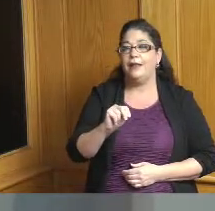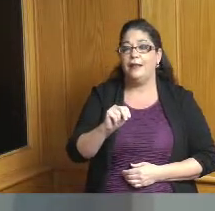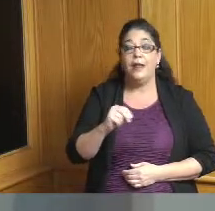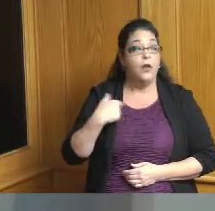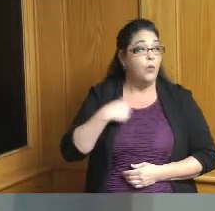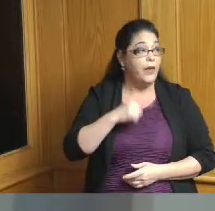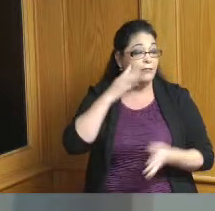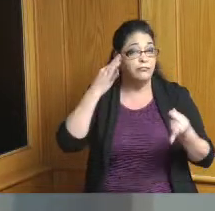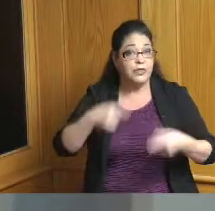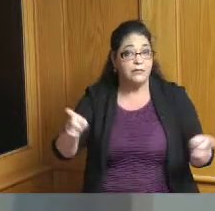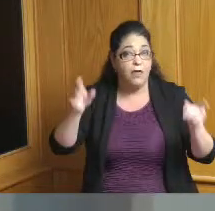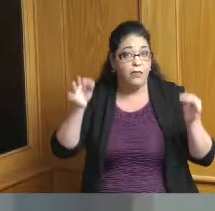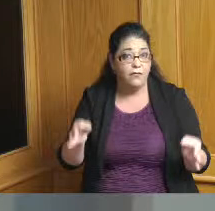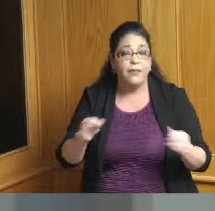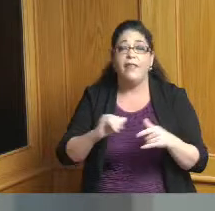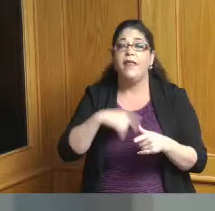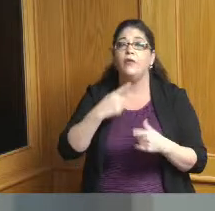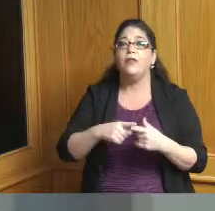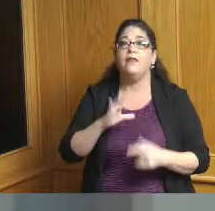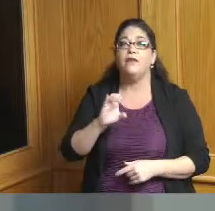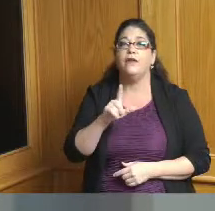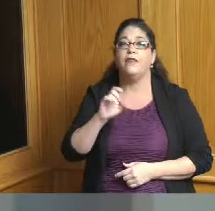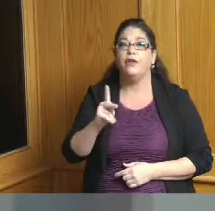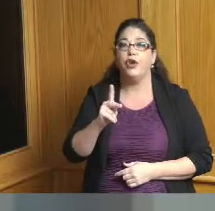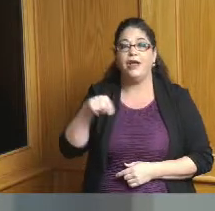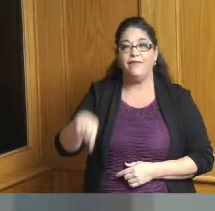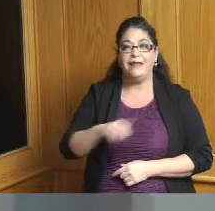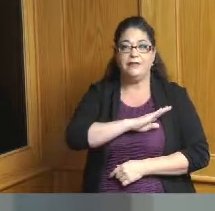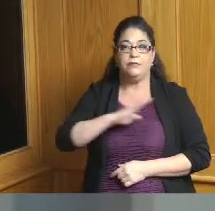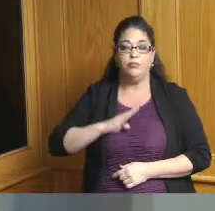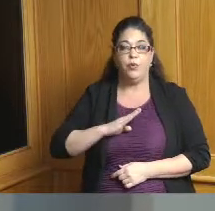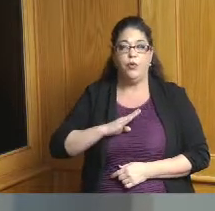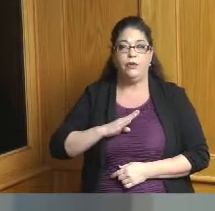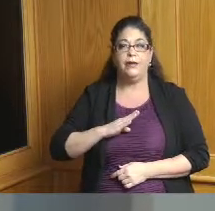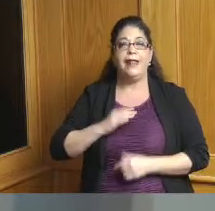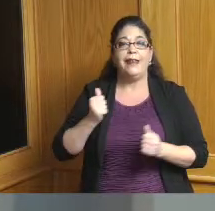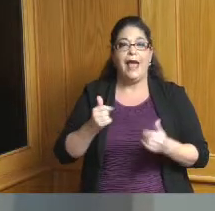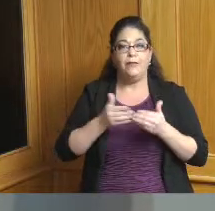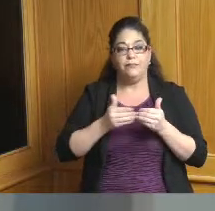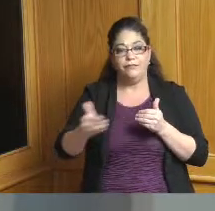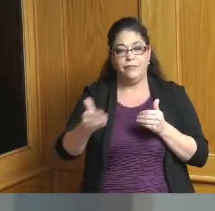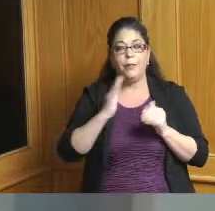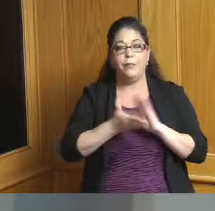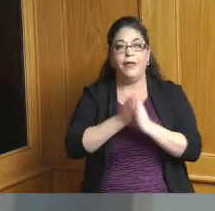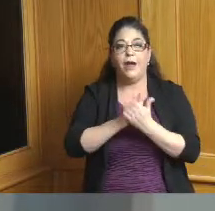Commissioners that the clerk of this board be and hereby is directed to certify copies of this